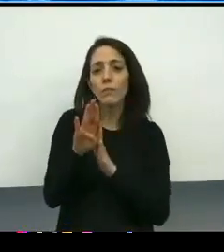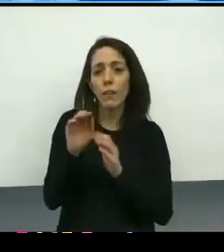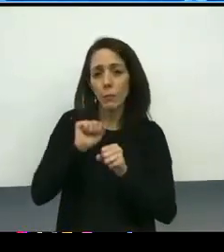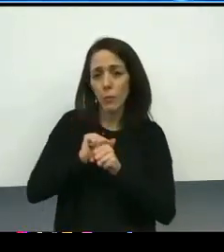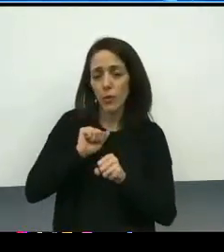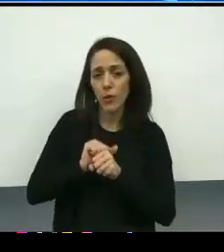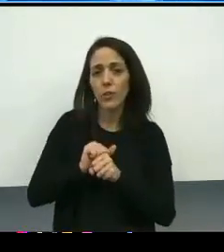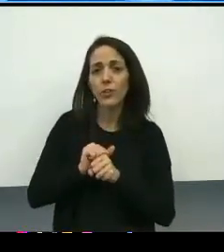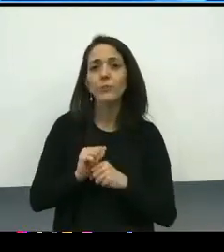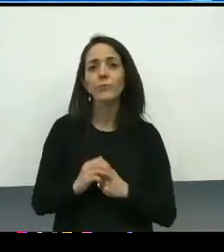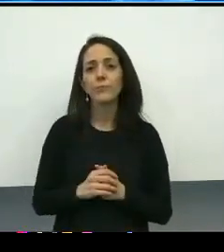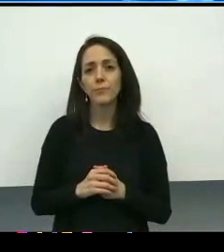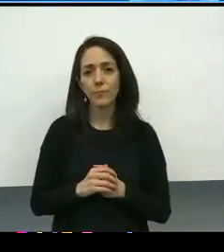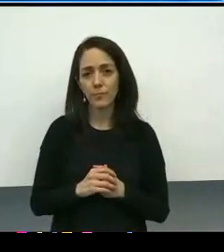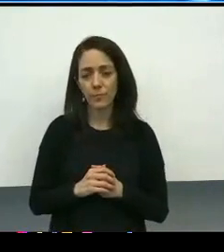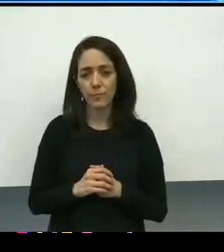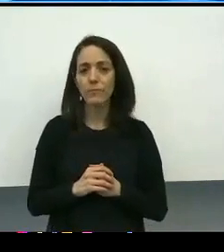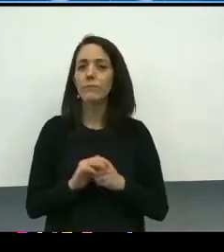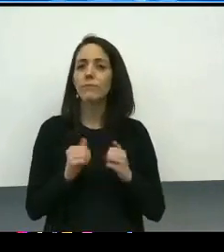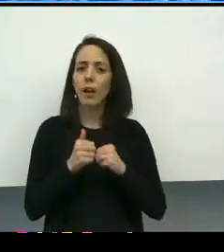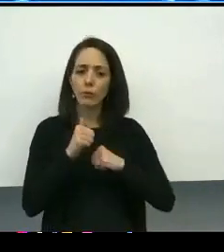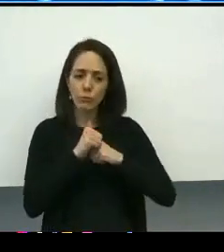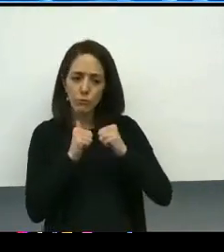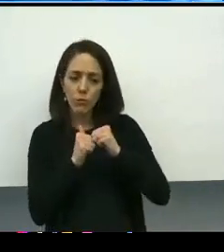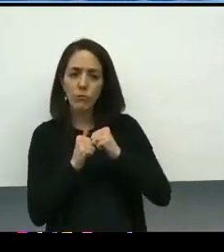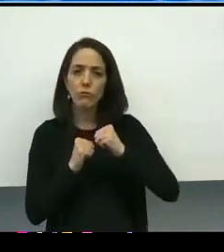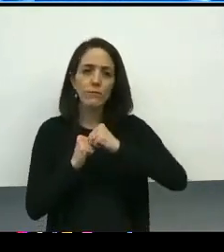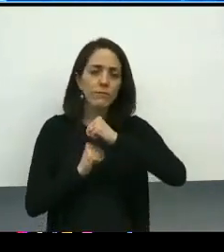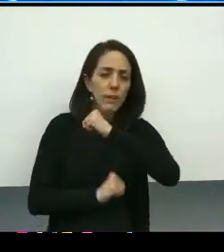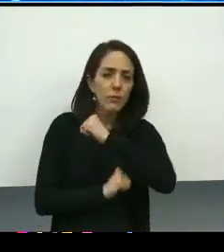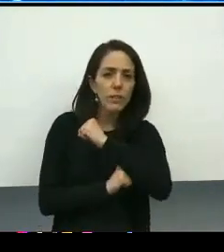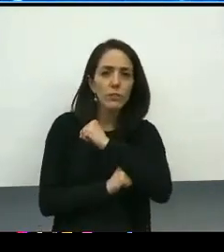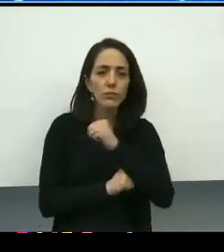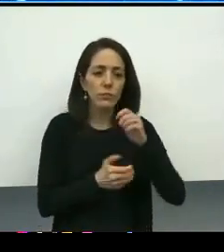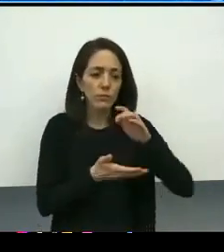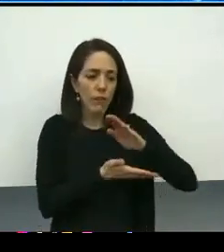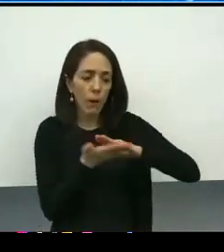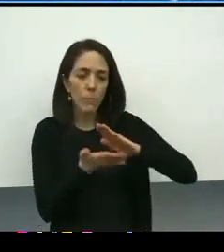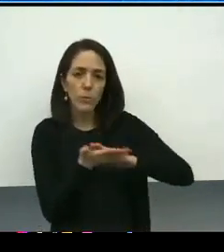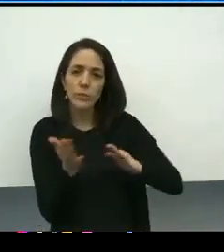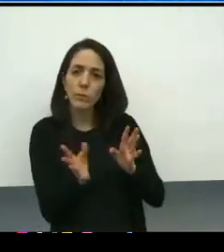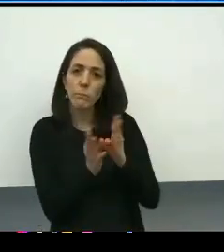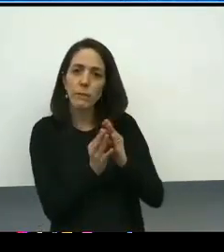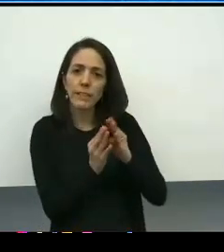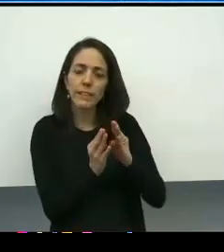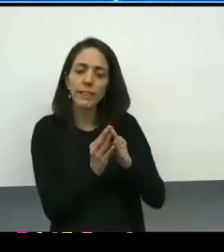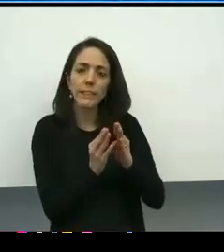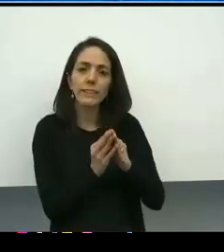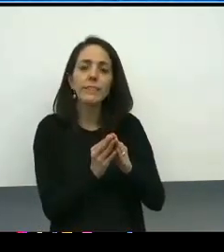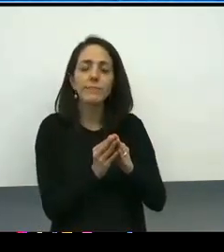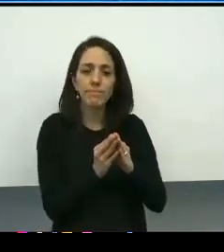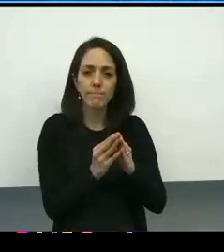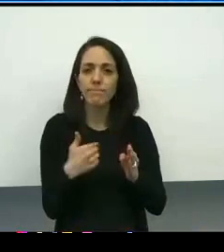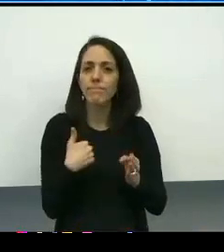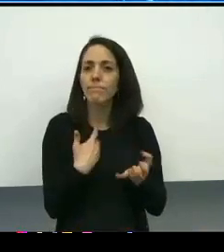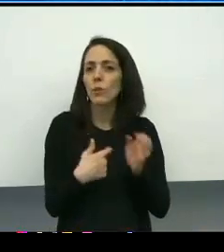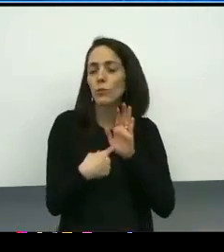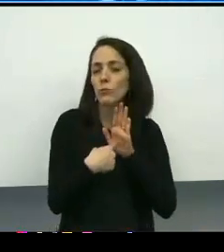in the actual framing and the operationalizing of the actual meetings. We wanted to demonstrate what it looked like,